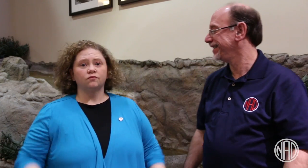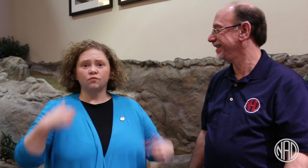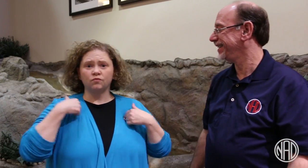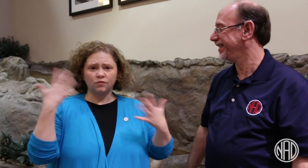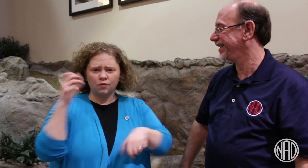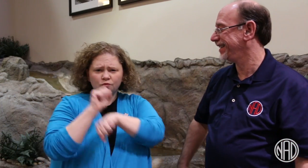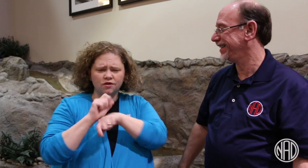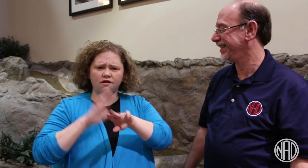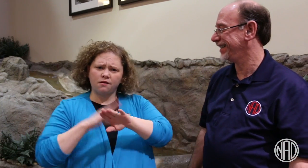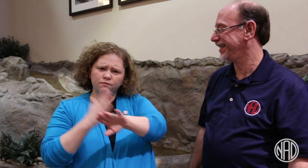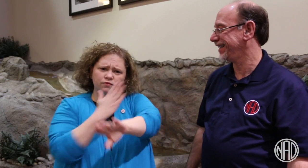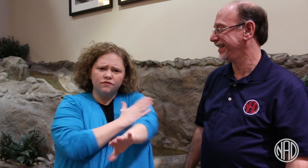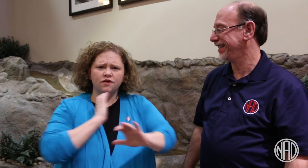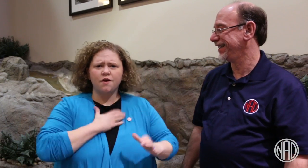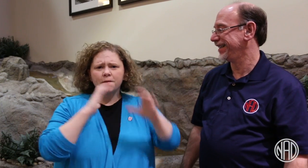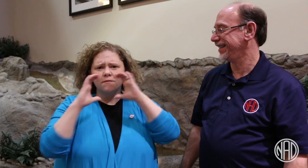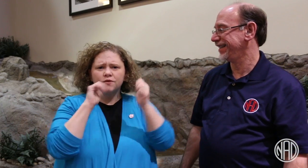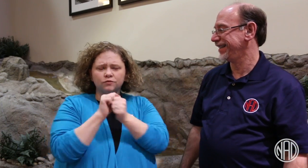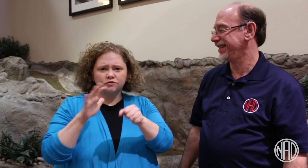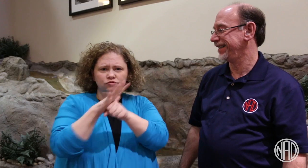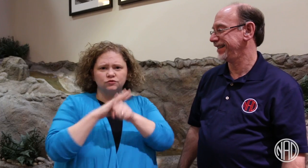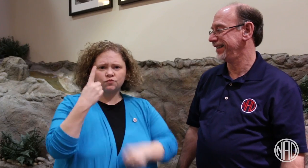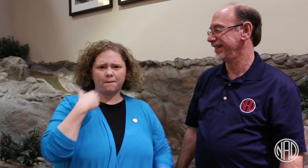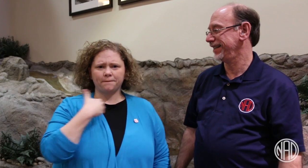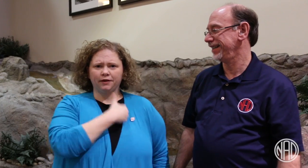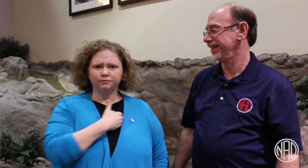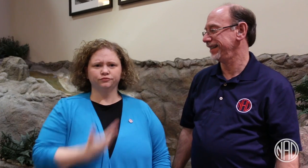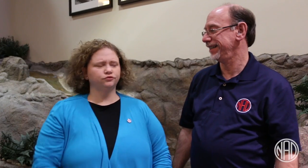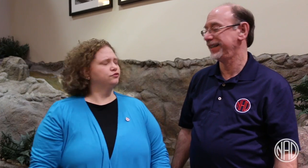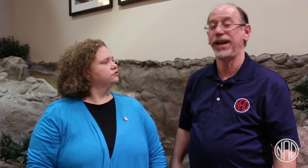We're working on improving our communication with Region I members.